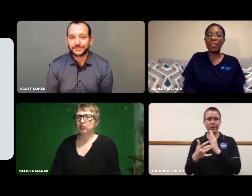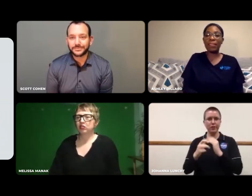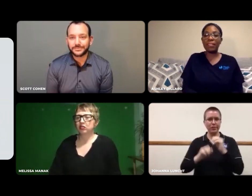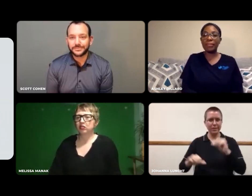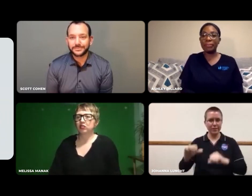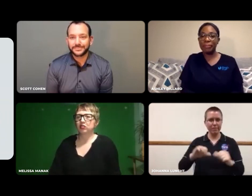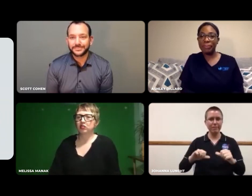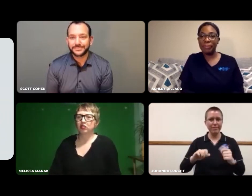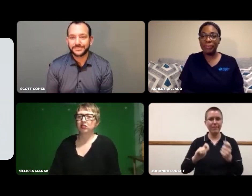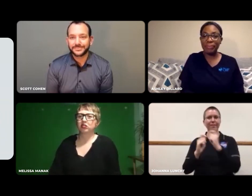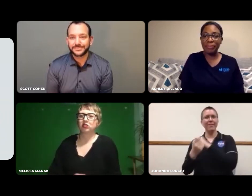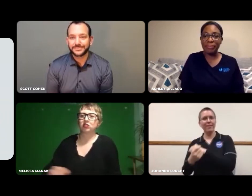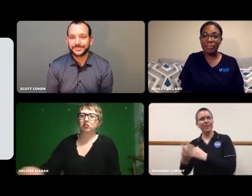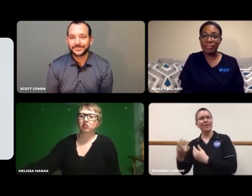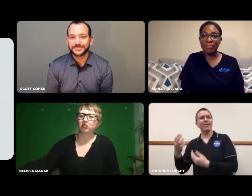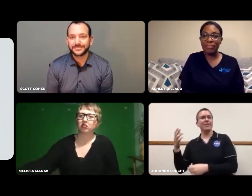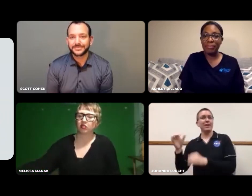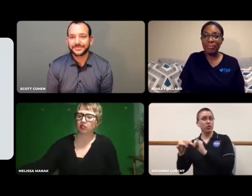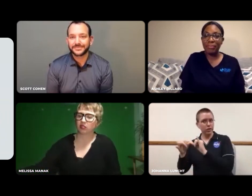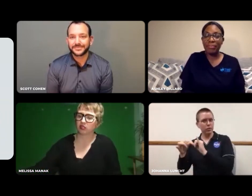Math changed into science and technology. That changed into engineering.